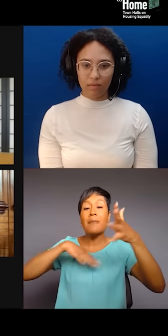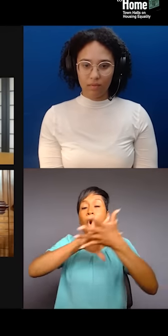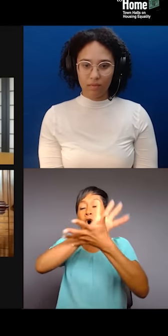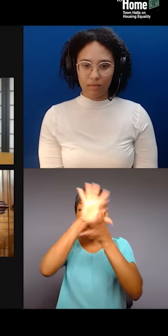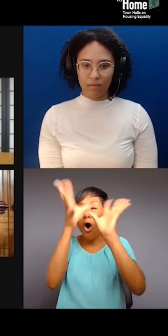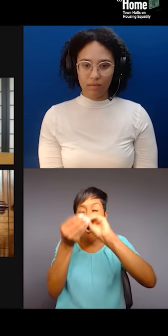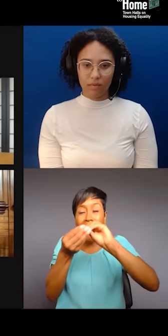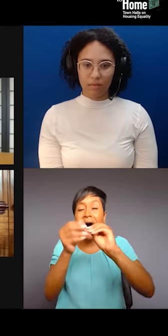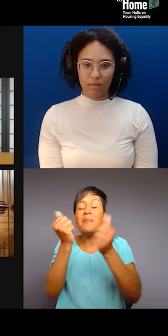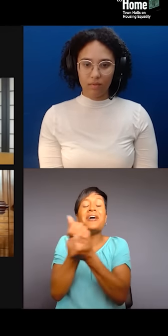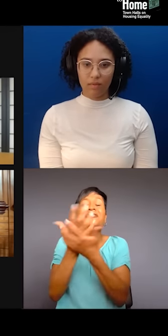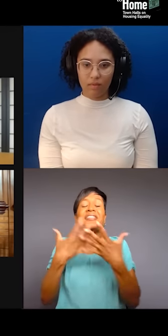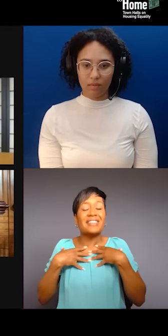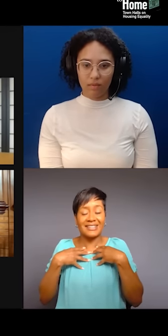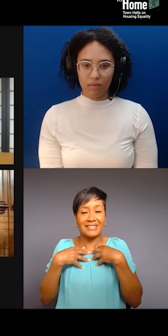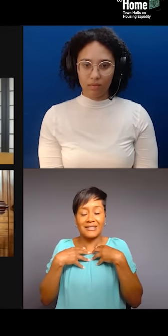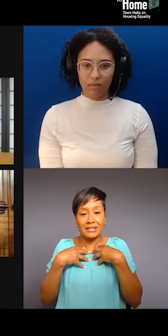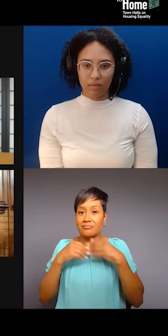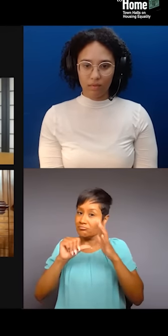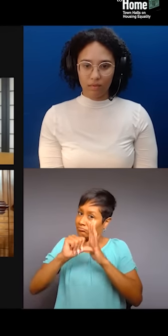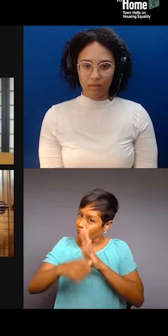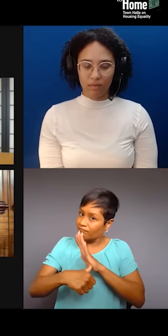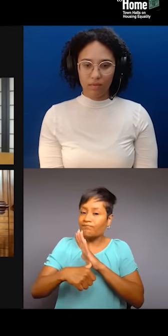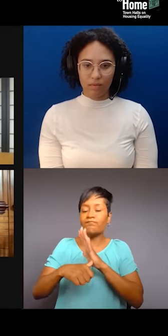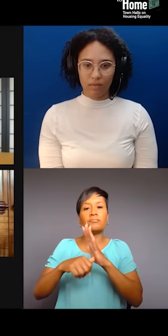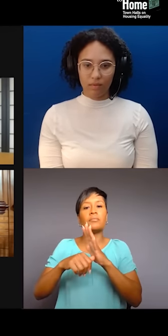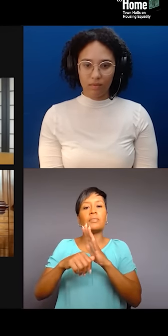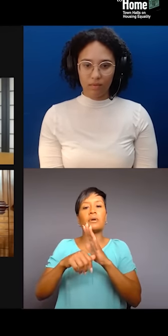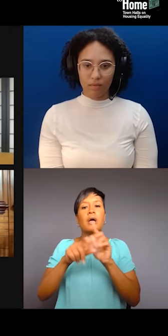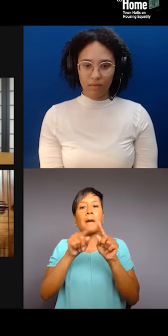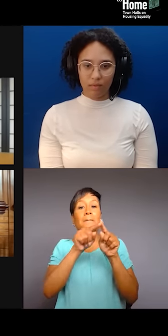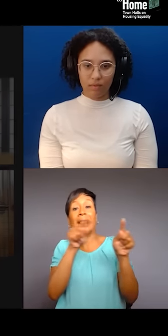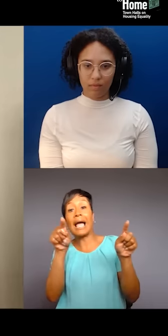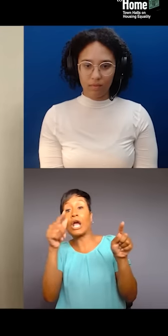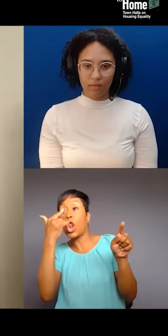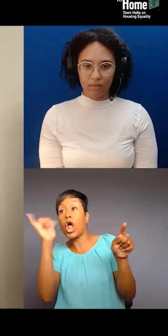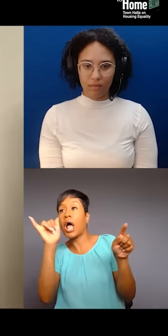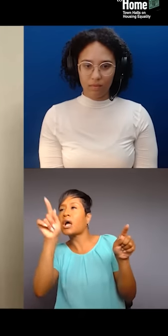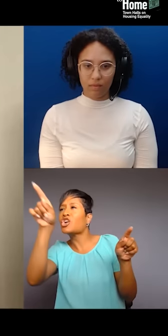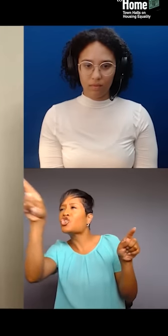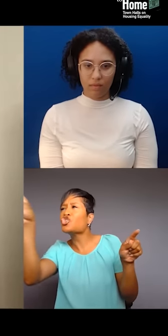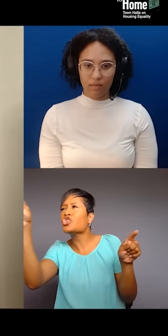And we have to make it a point that, what does a blank look like? You don't get to say that, you know?